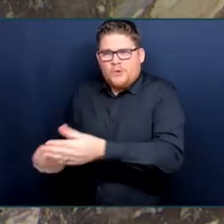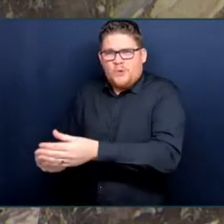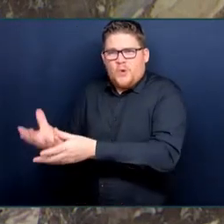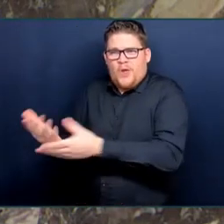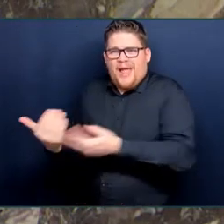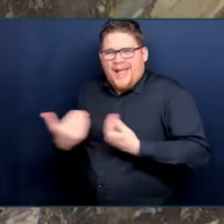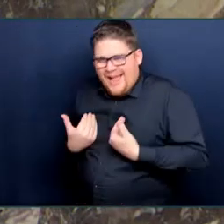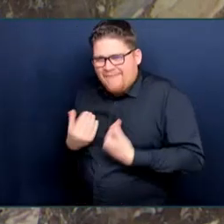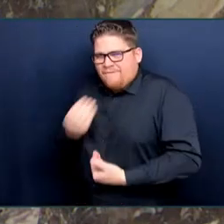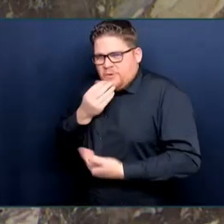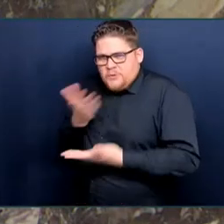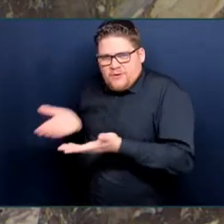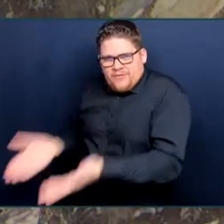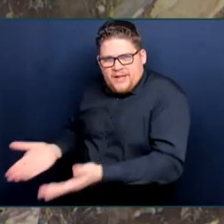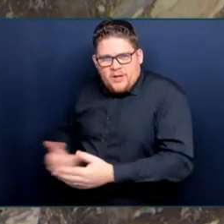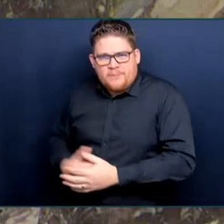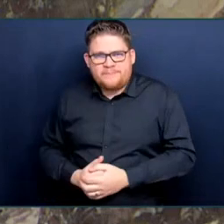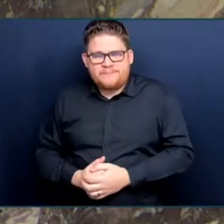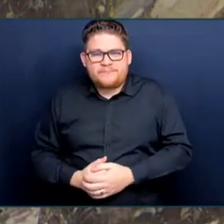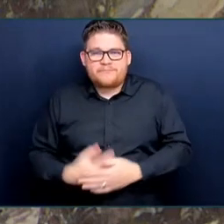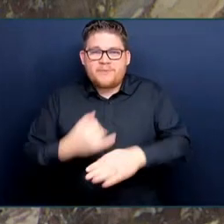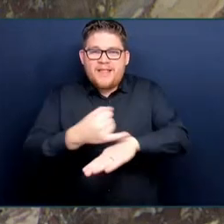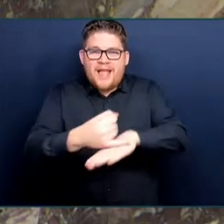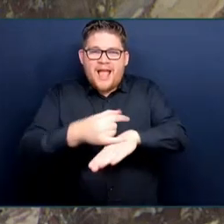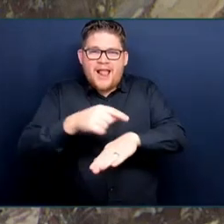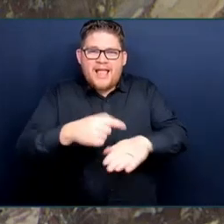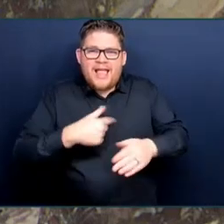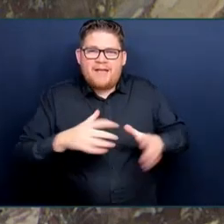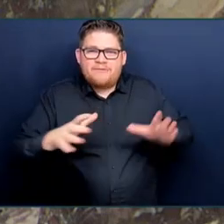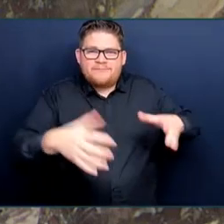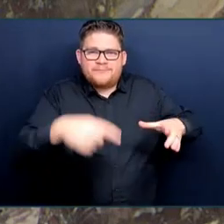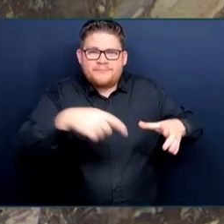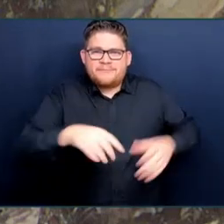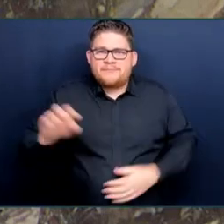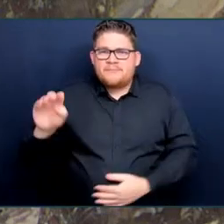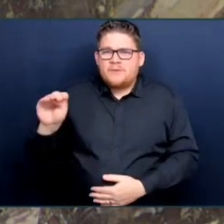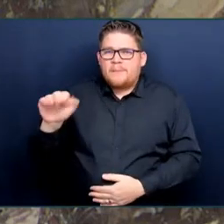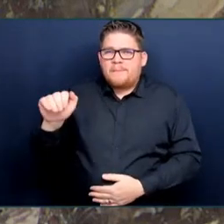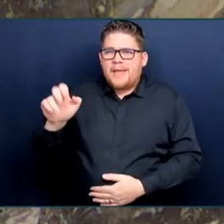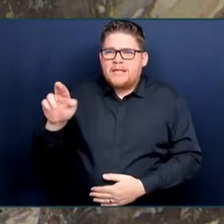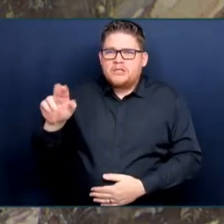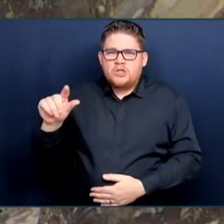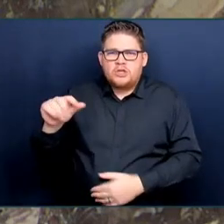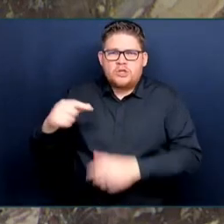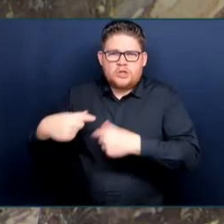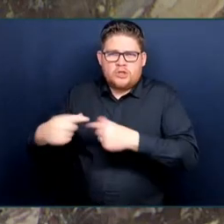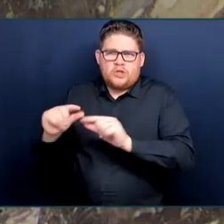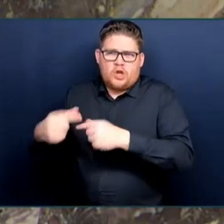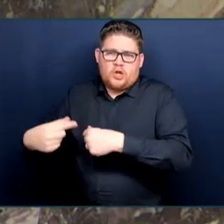Master Gardeners Association is on hand. The Seed Savers also host workshops through the year.